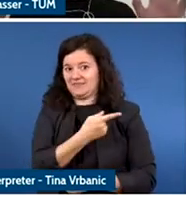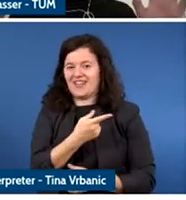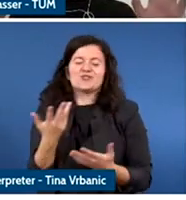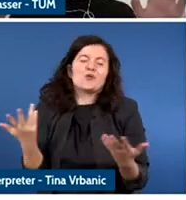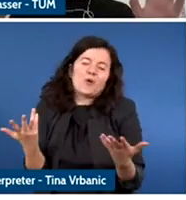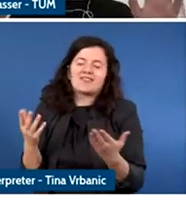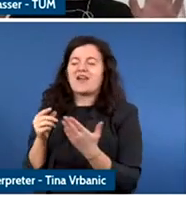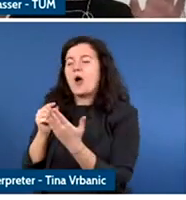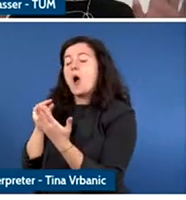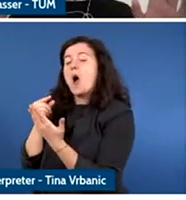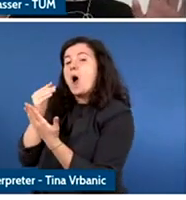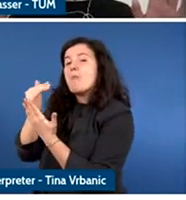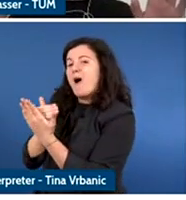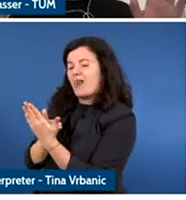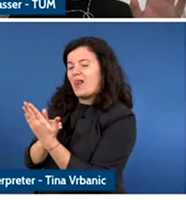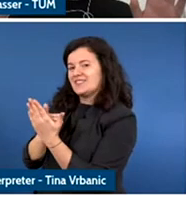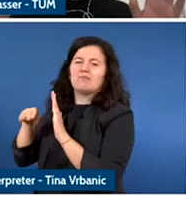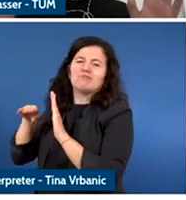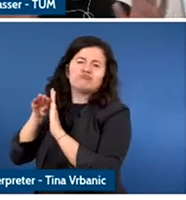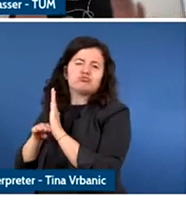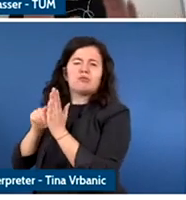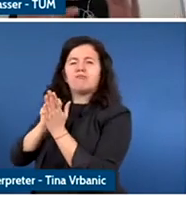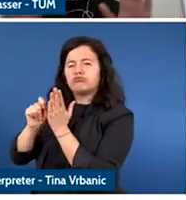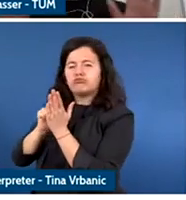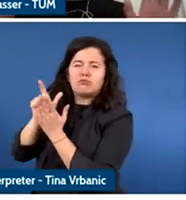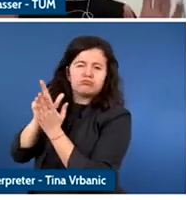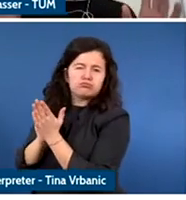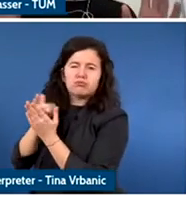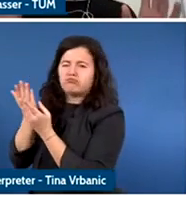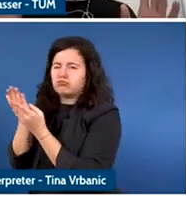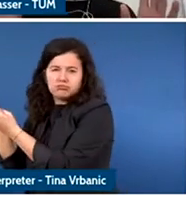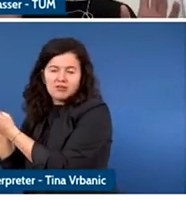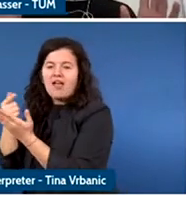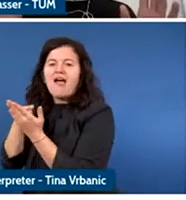challenge, in general so we see it around AI in particular, and specifically